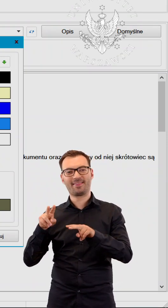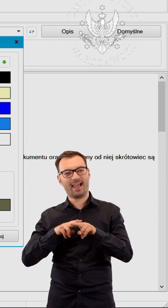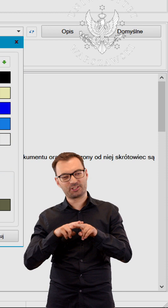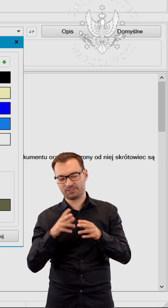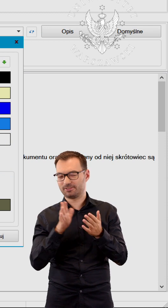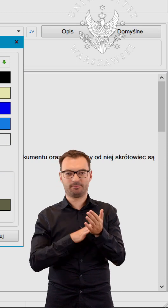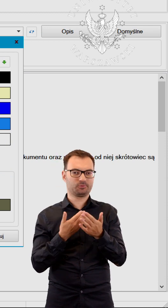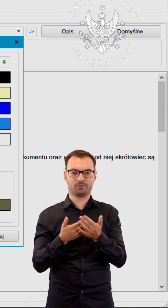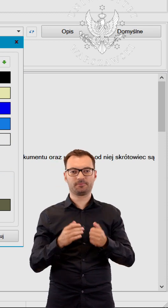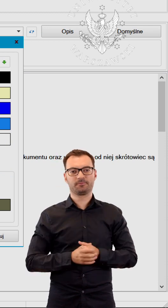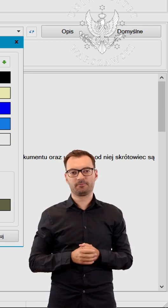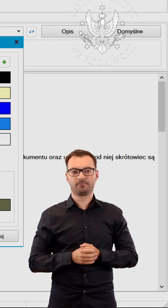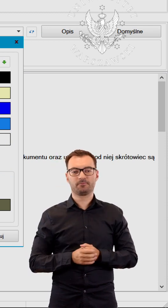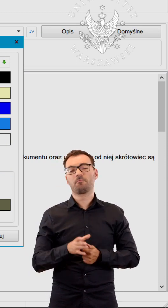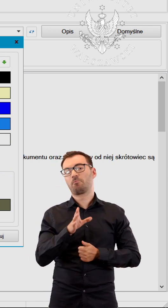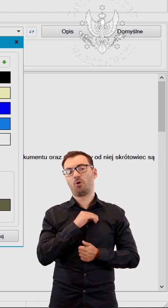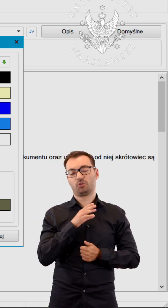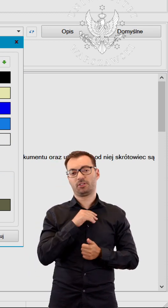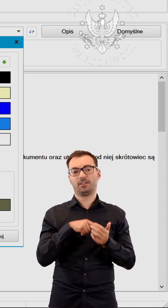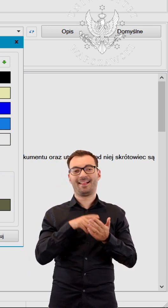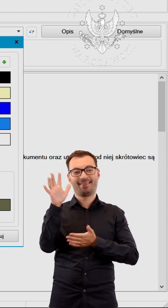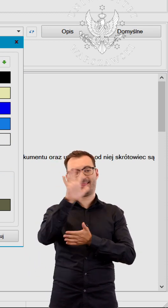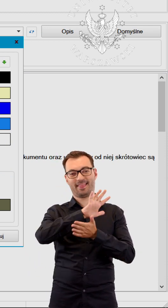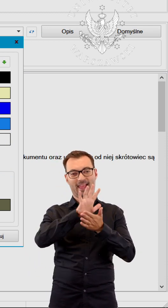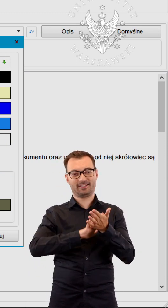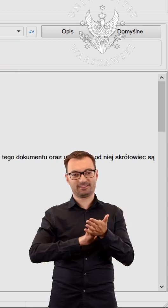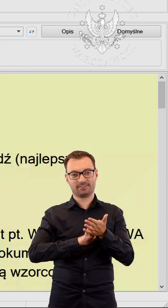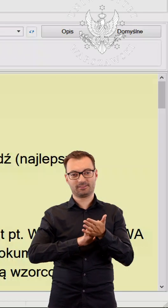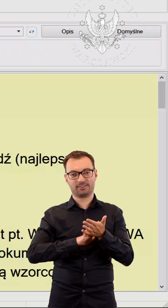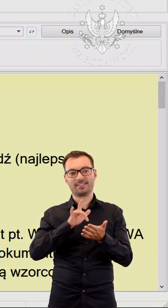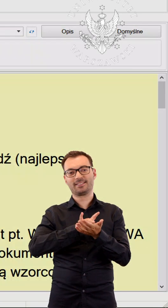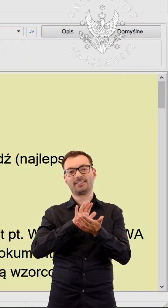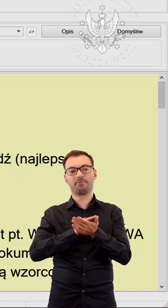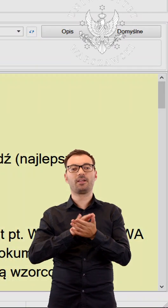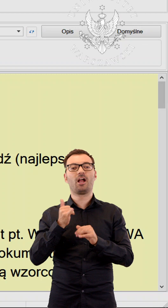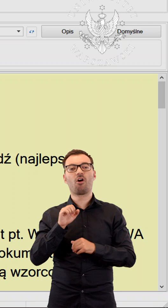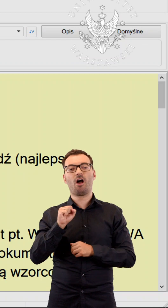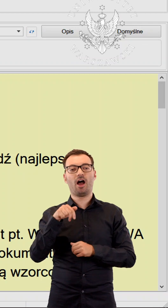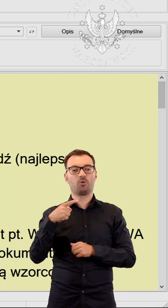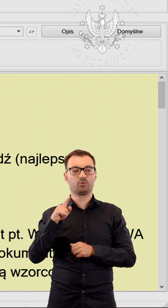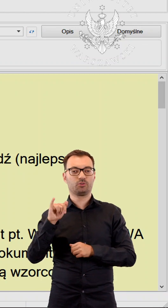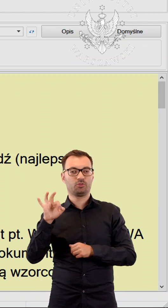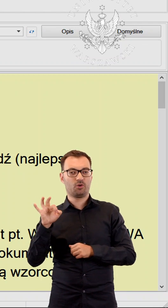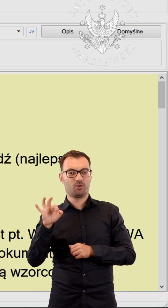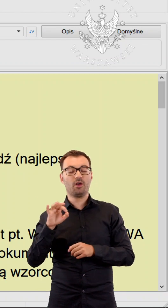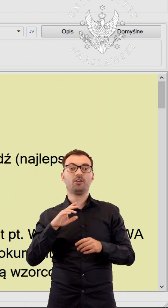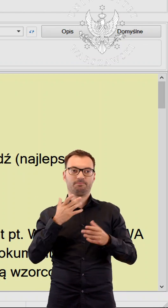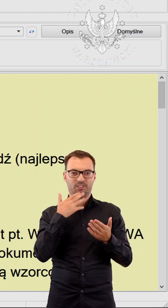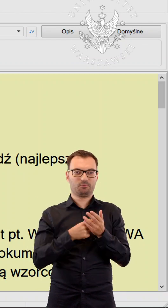Among other things, it is possible to save the text in audio format and create your own audiobook.